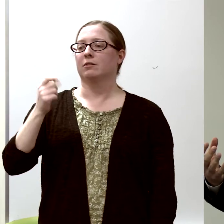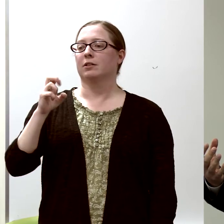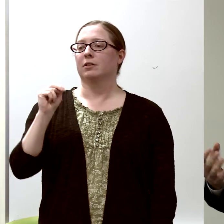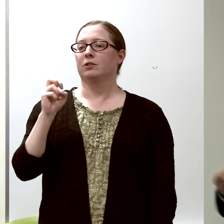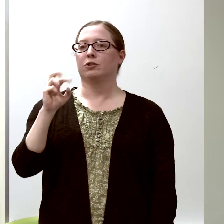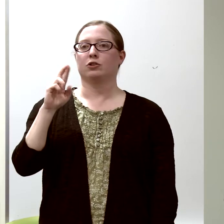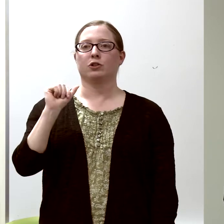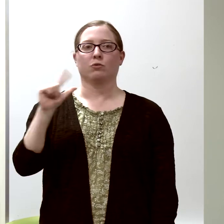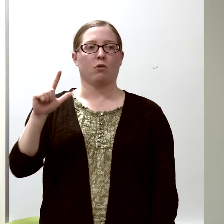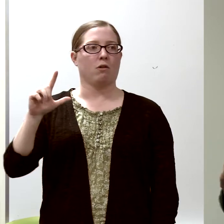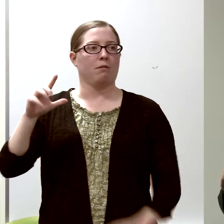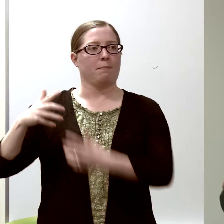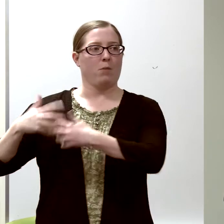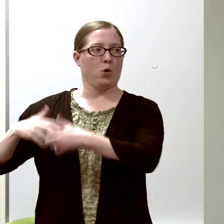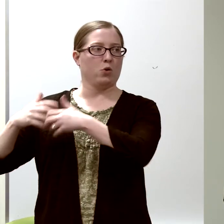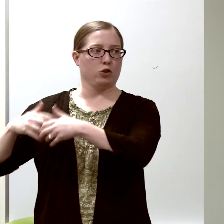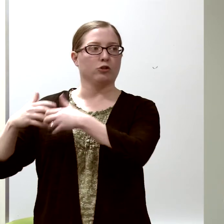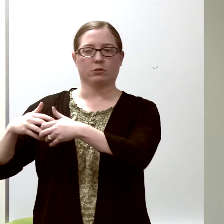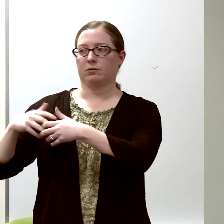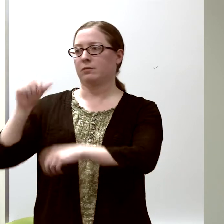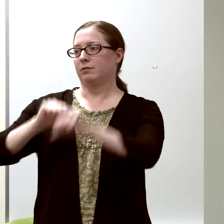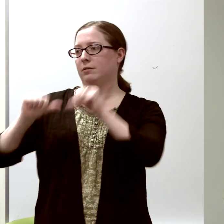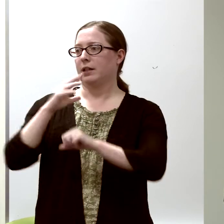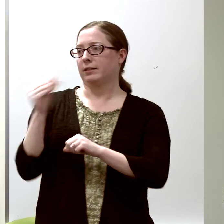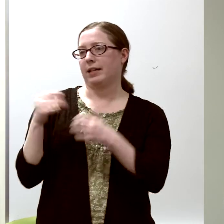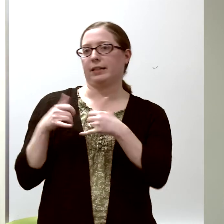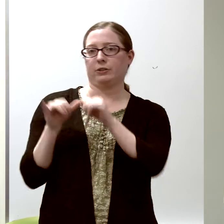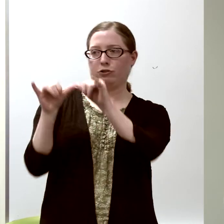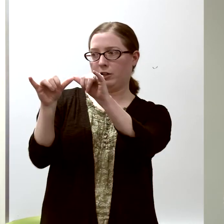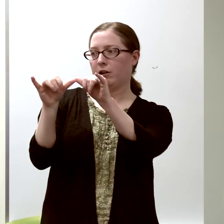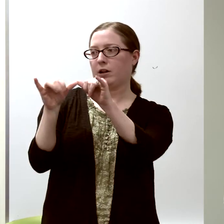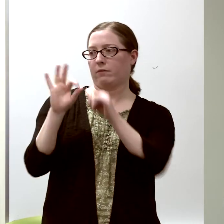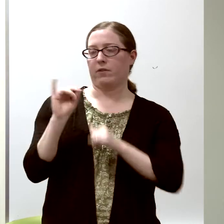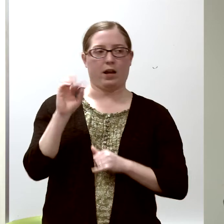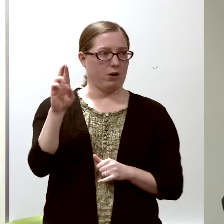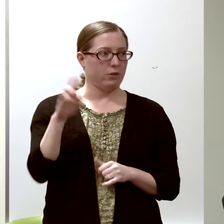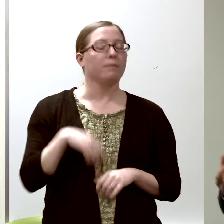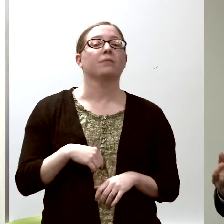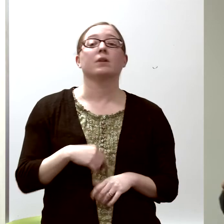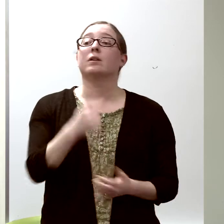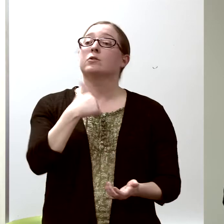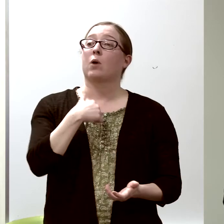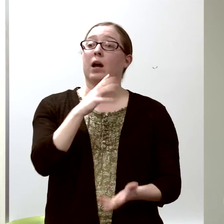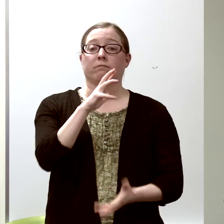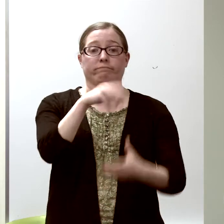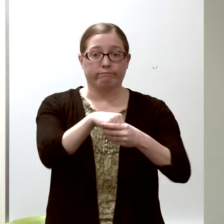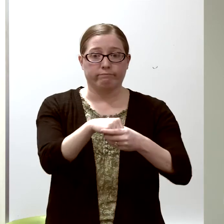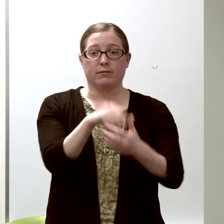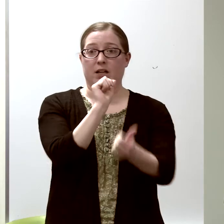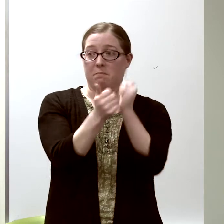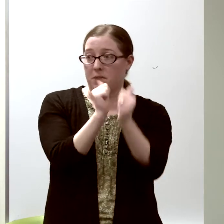Science and Engineering Fair, and I competed in the Science Fair